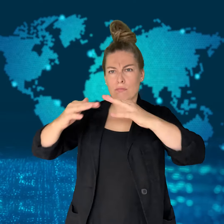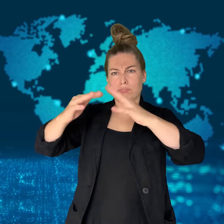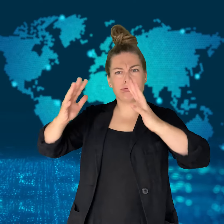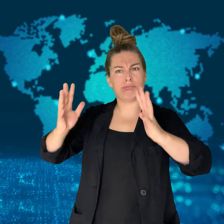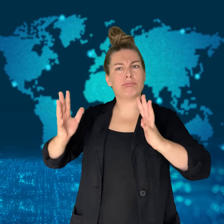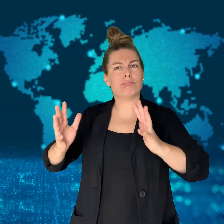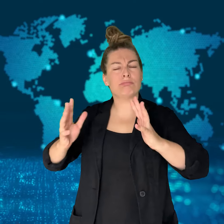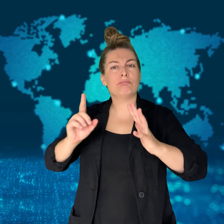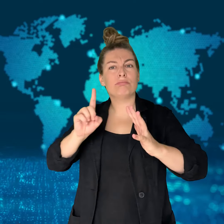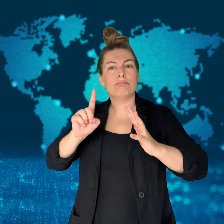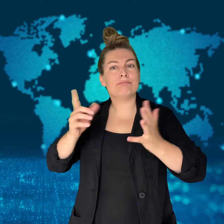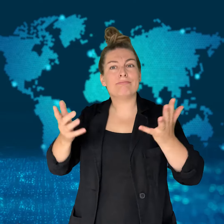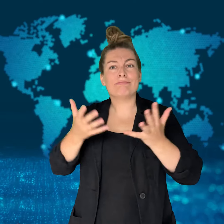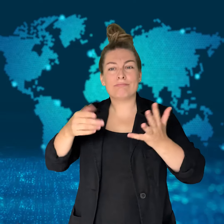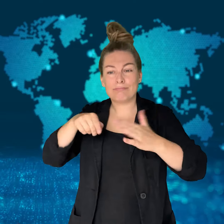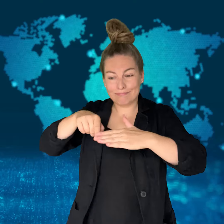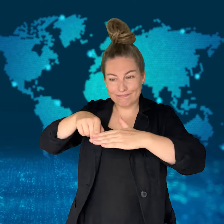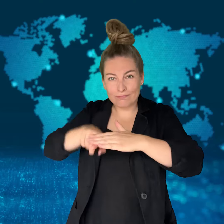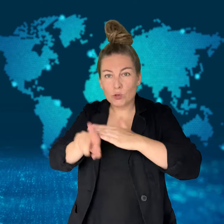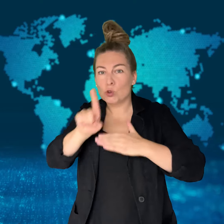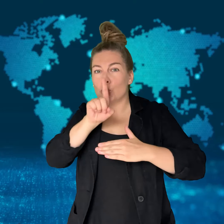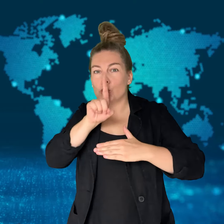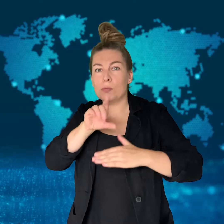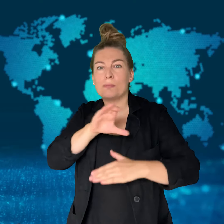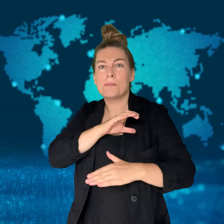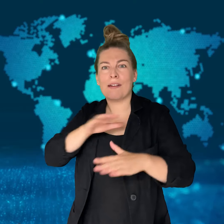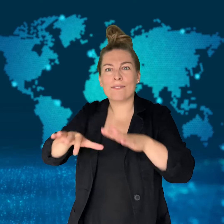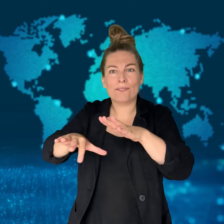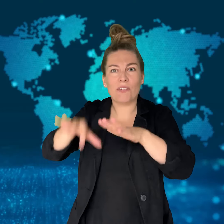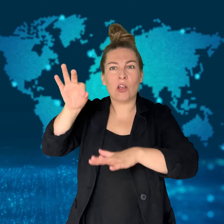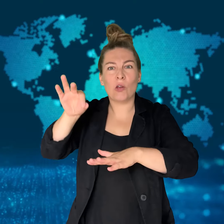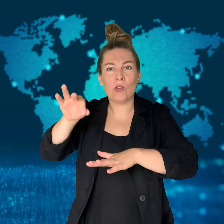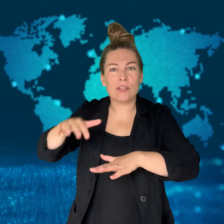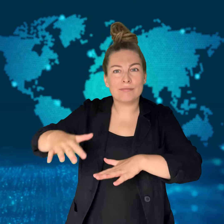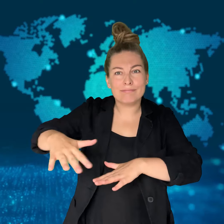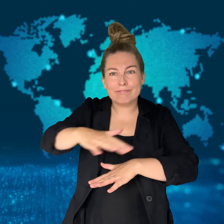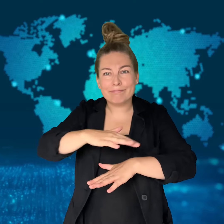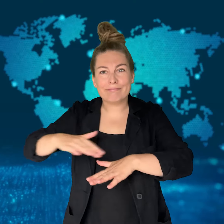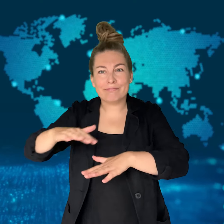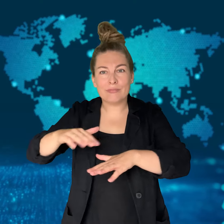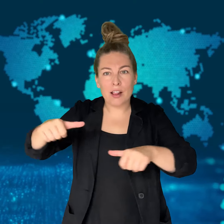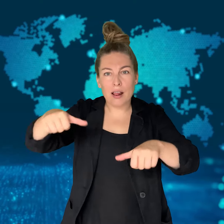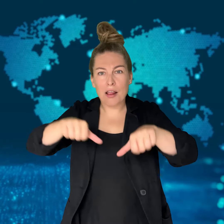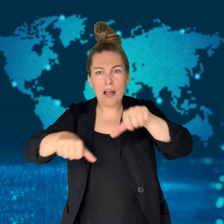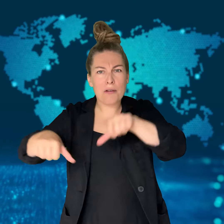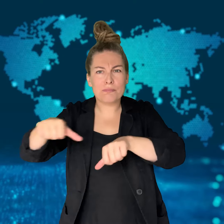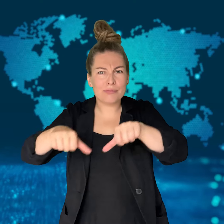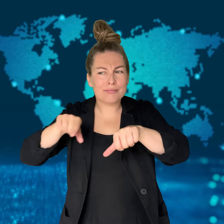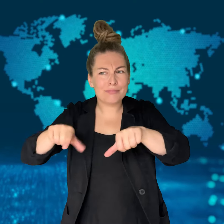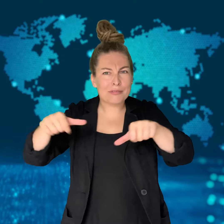around 2 hours east of Johannesburg.